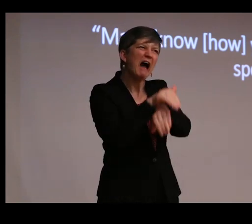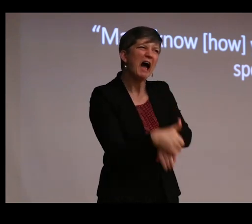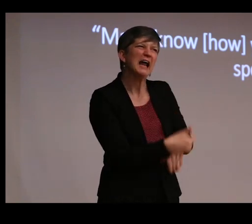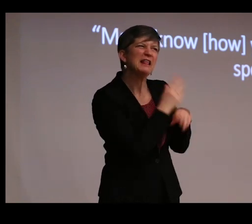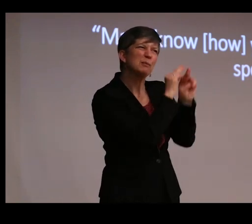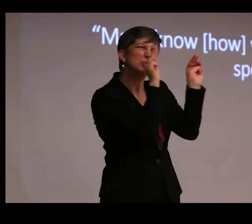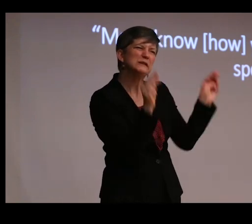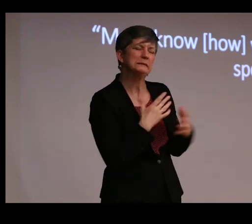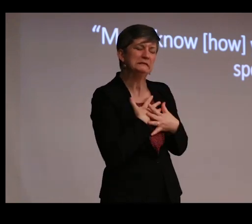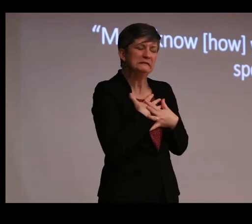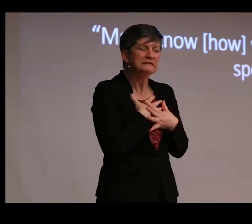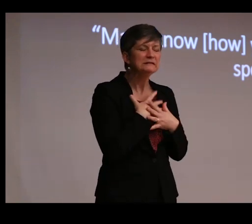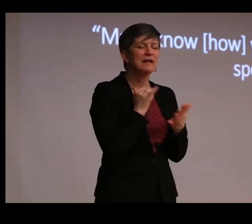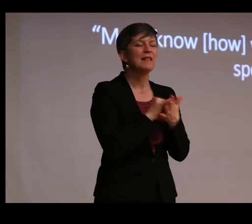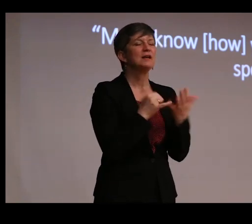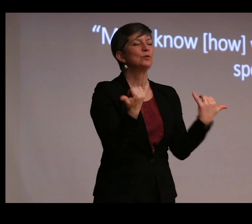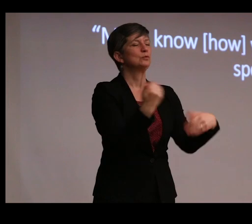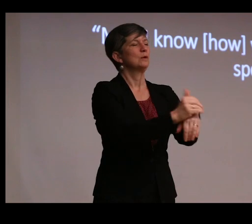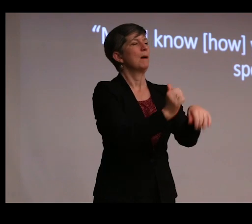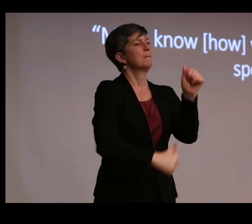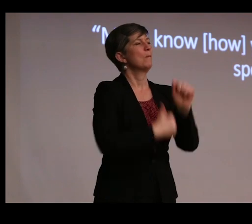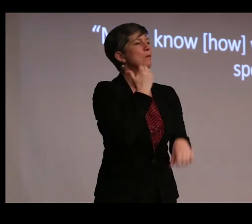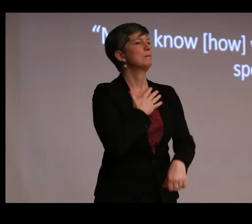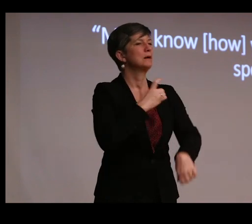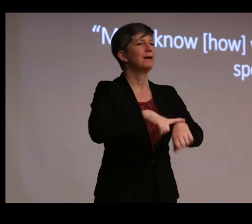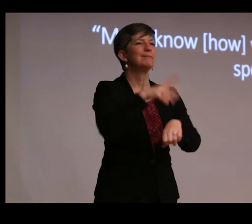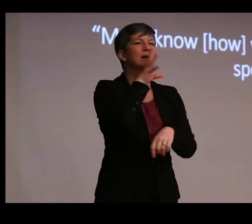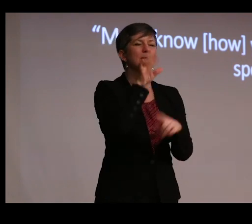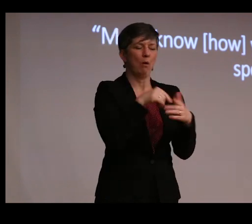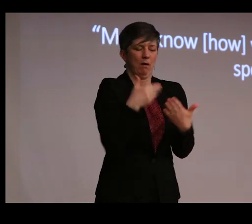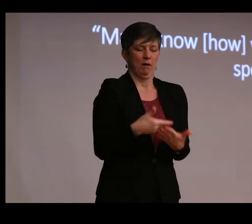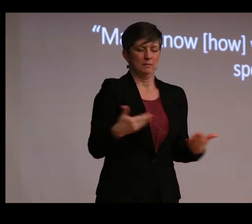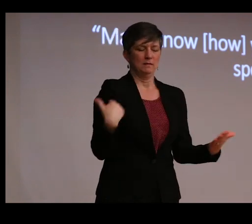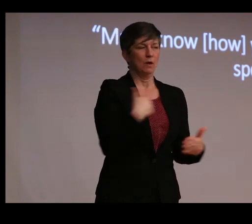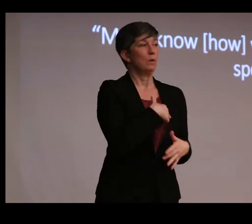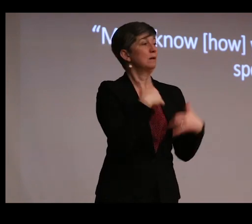So tonight, I will spend most of my time talking about objects that we as a contemporary audience